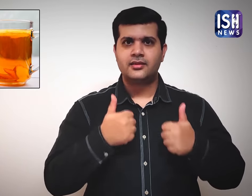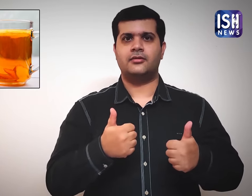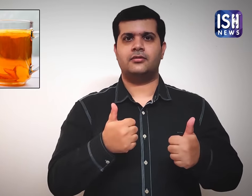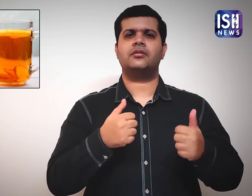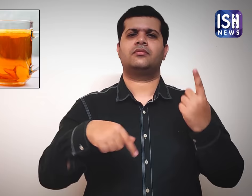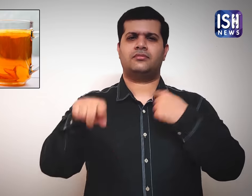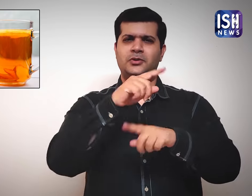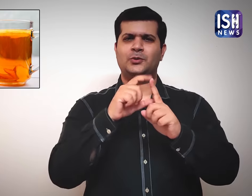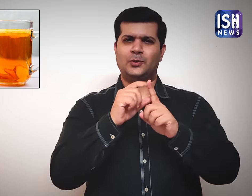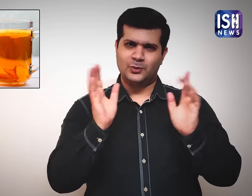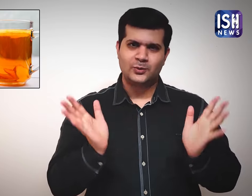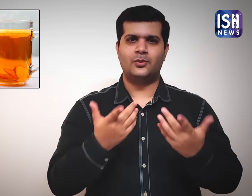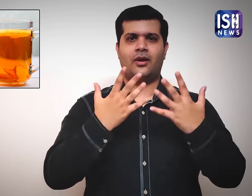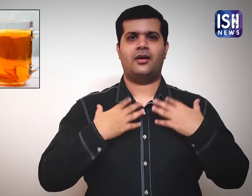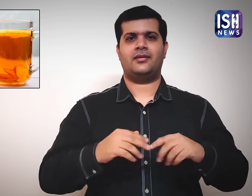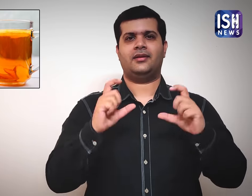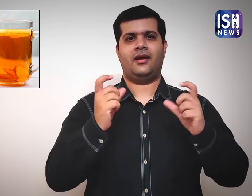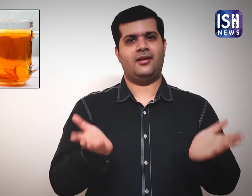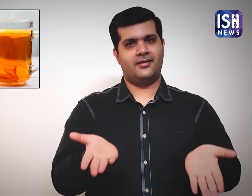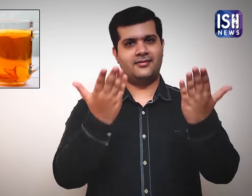Go ahead use the remedies and take care of your health.